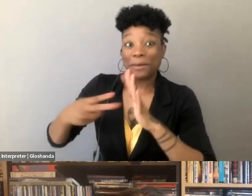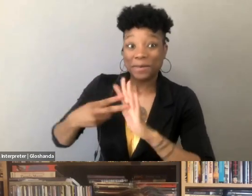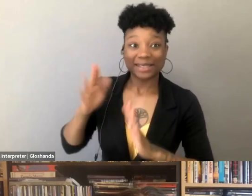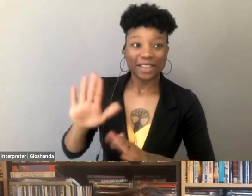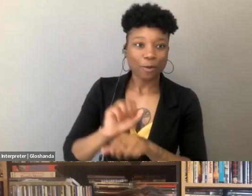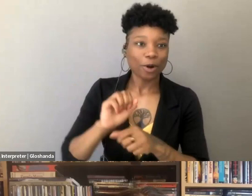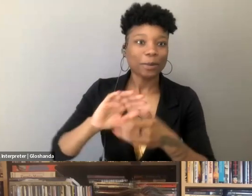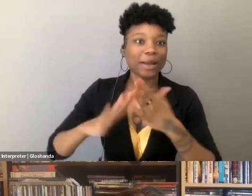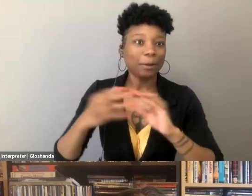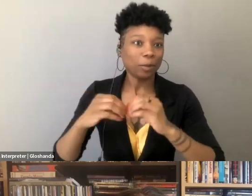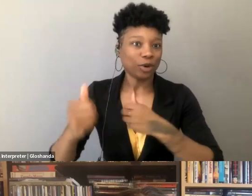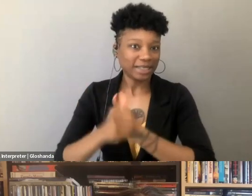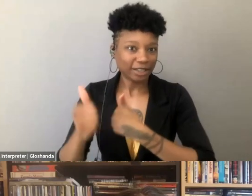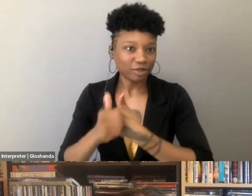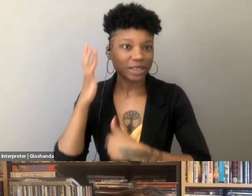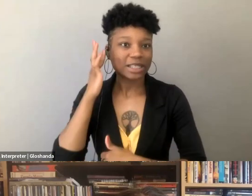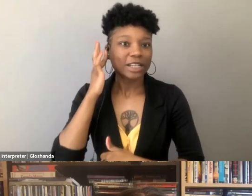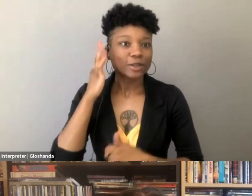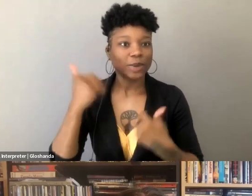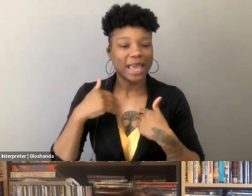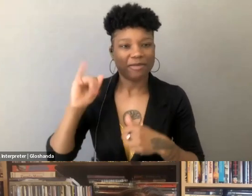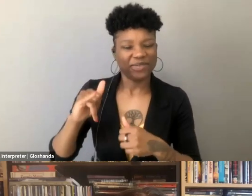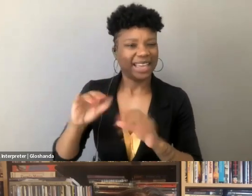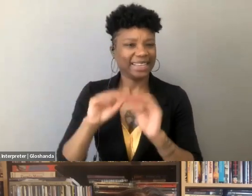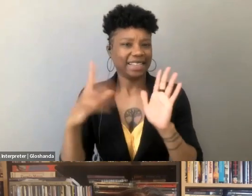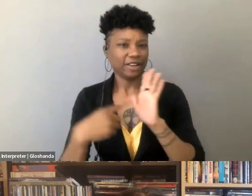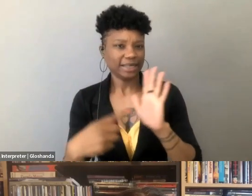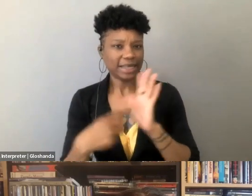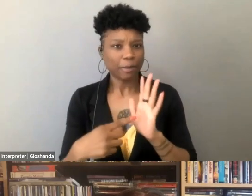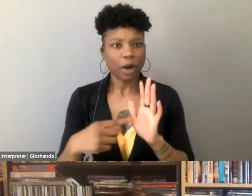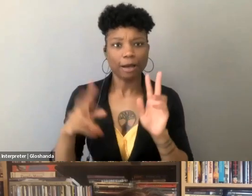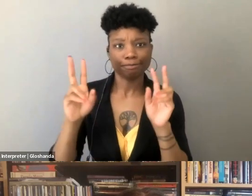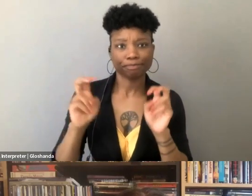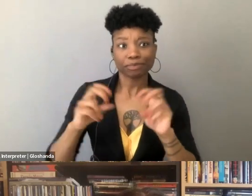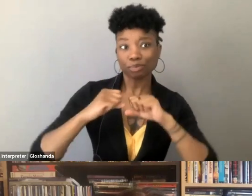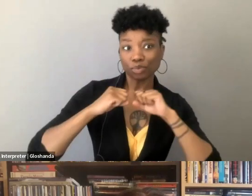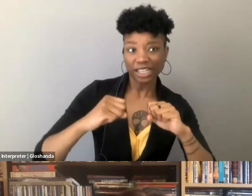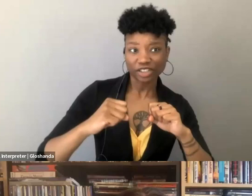where the supposed protection here, right? A moral panic around particularly trafficking, right?